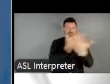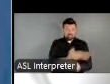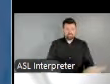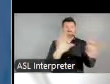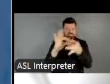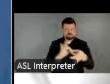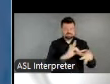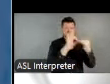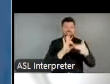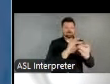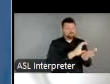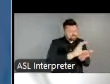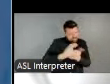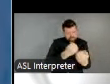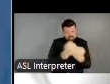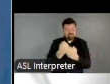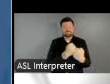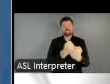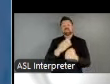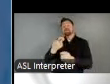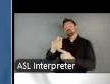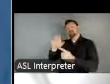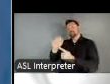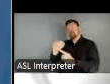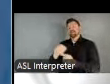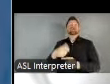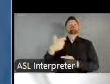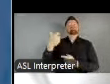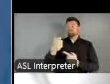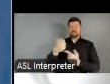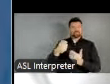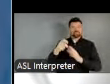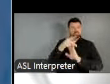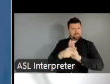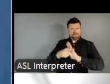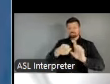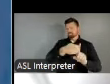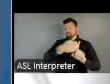NEA's grant application guidelines, we expand on this definition a bit more, and we primarily